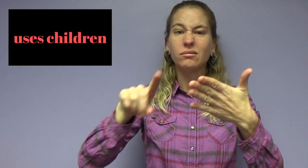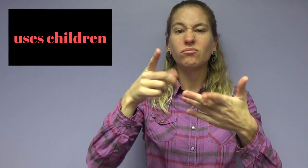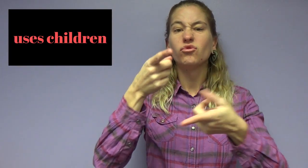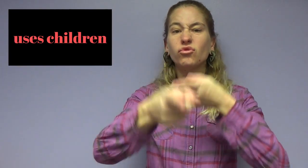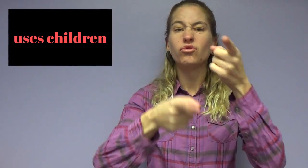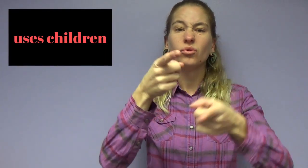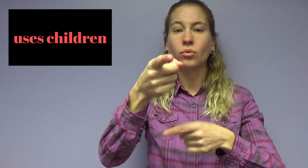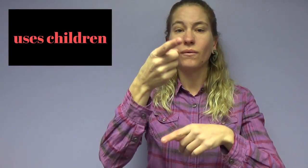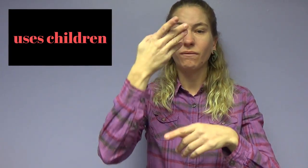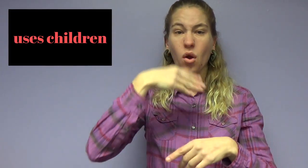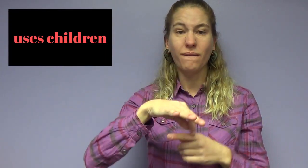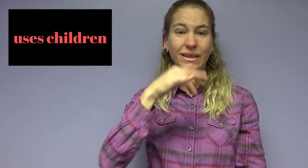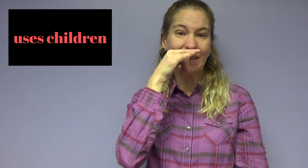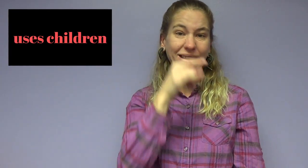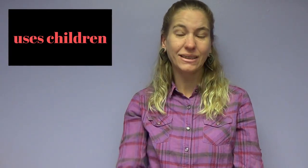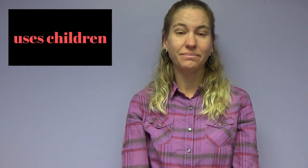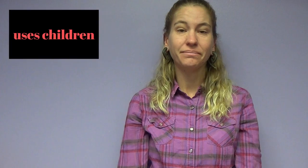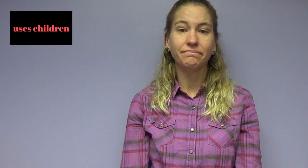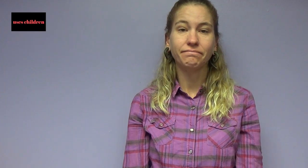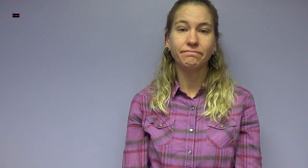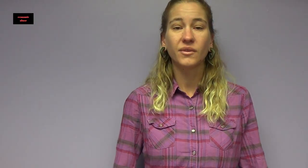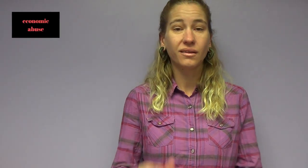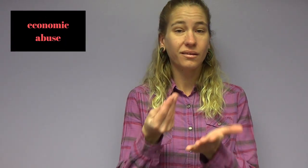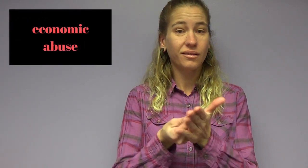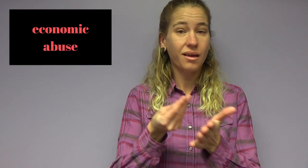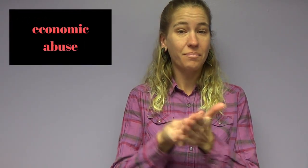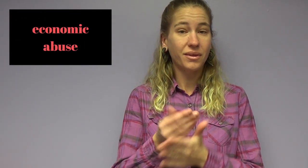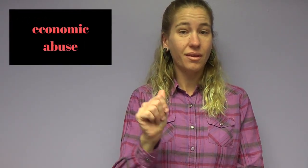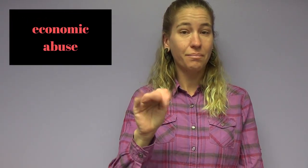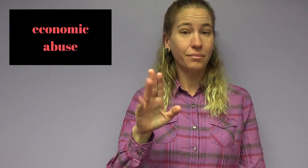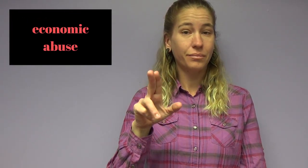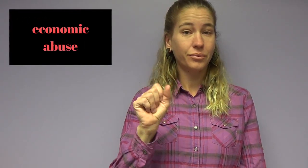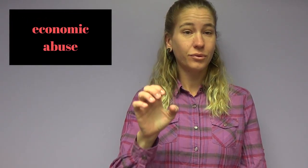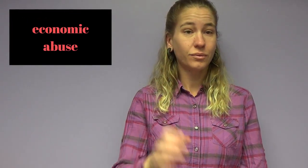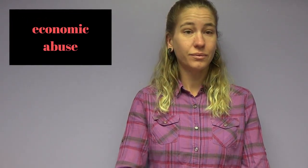Criticizes and insults you in front of the kids. Economic abuse.